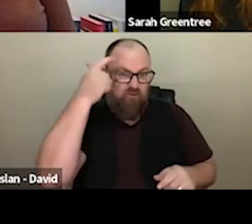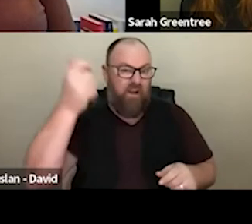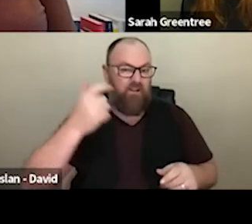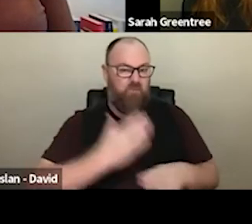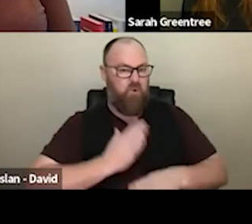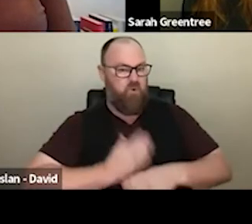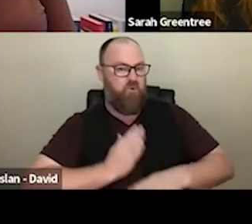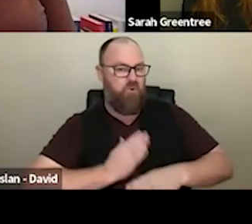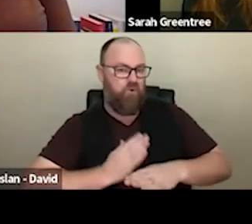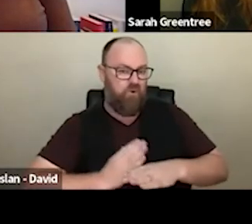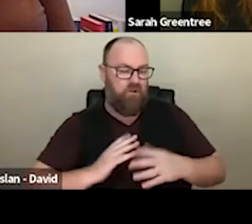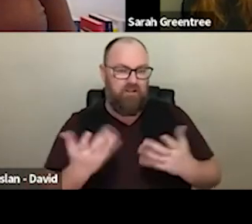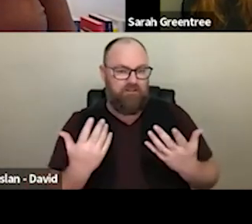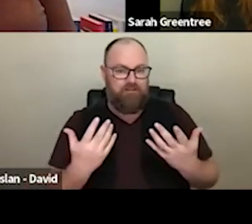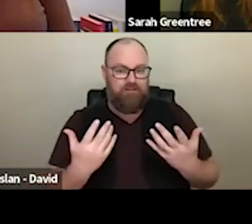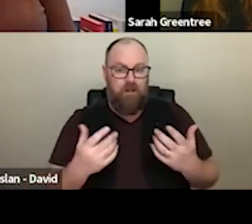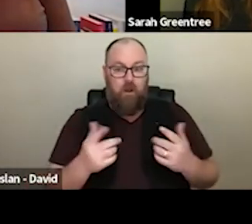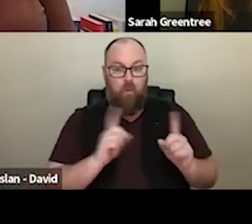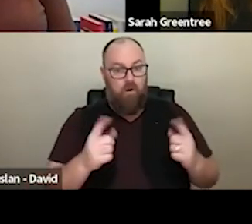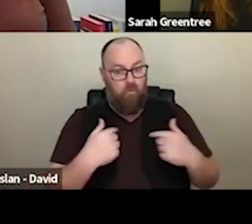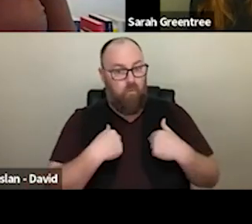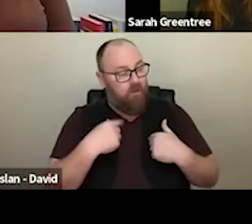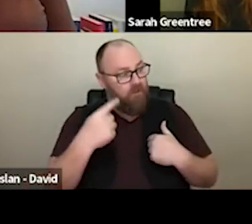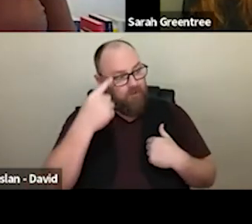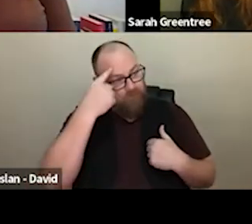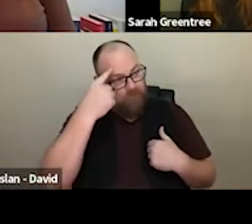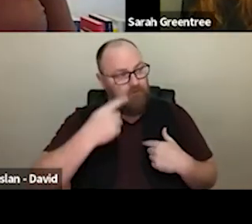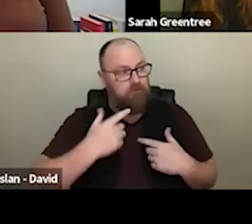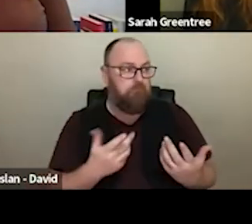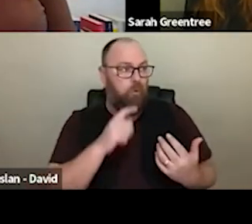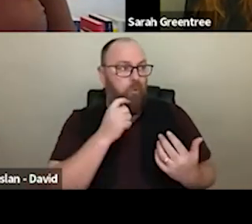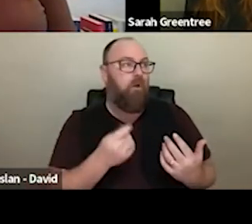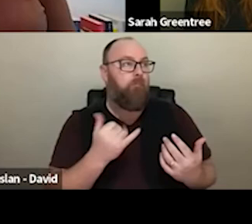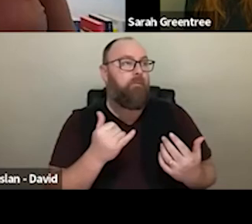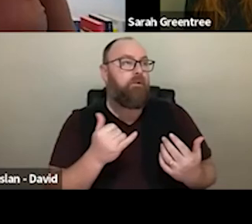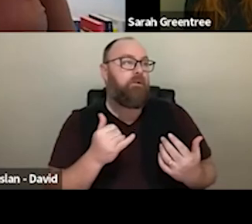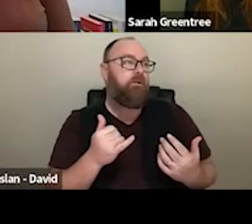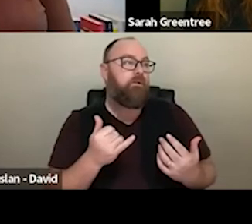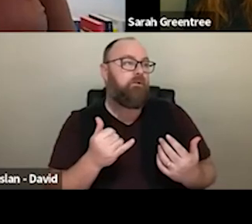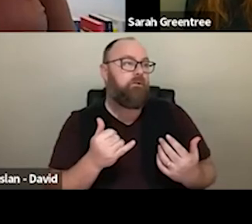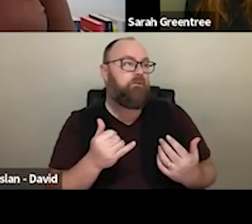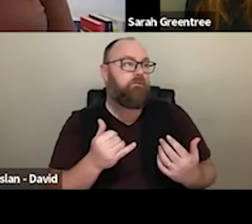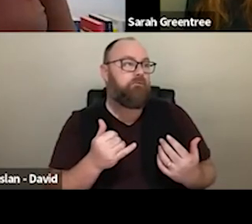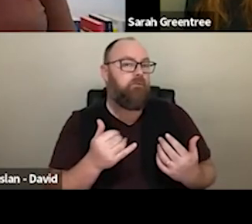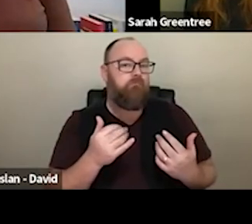source of income that we would be looking at are perhaps from other levels of government. Two relationships with your state,